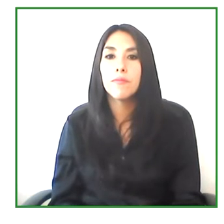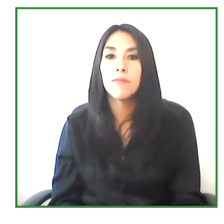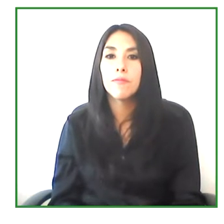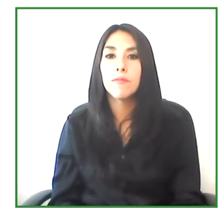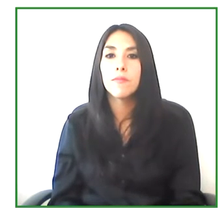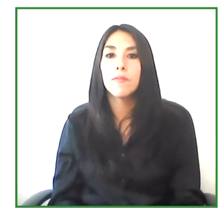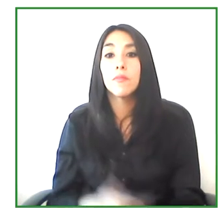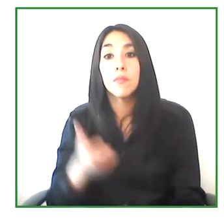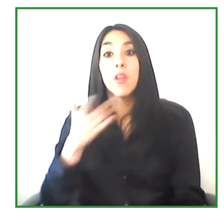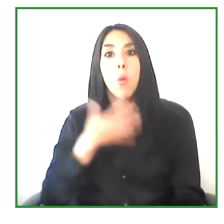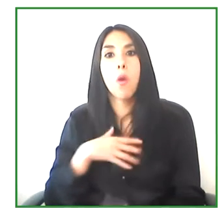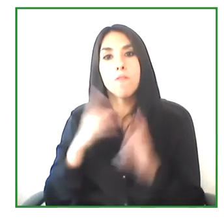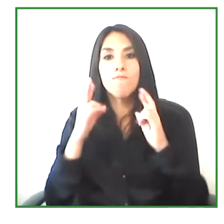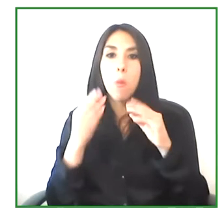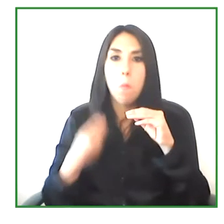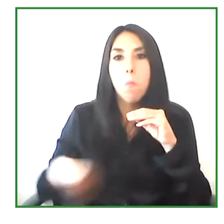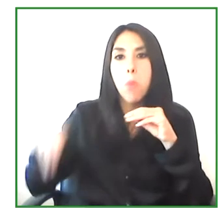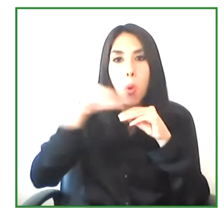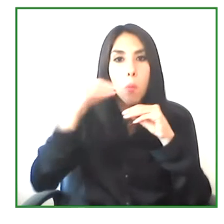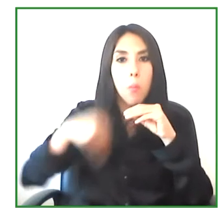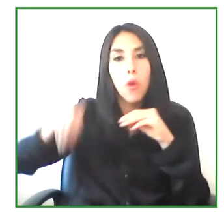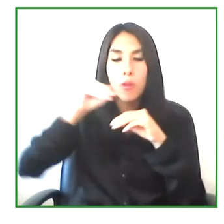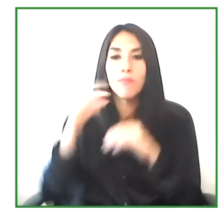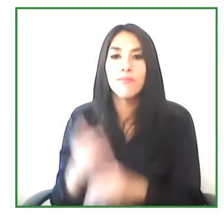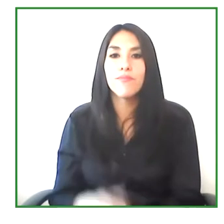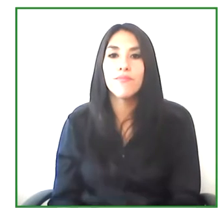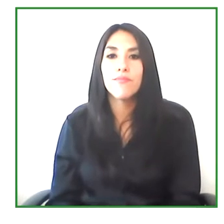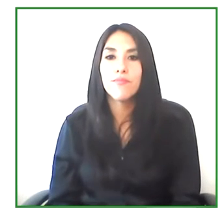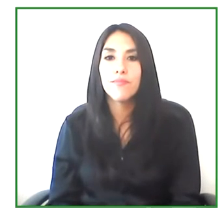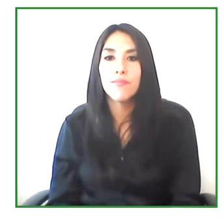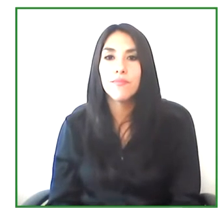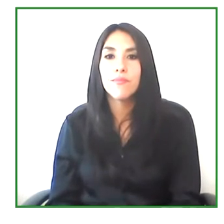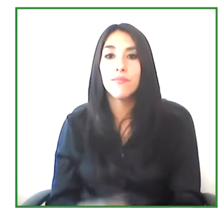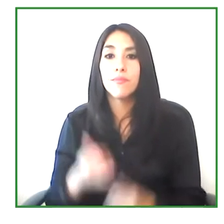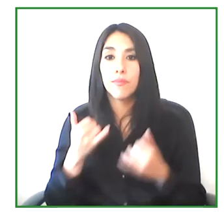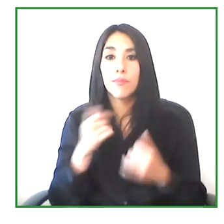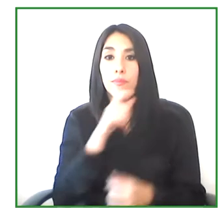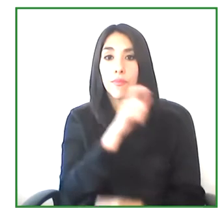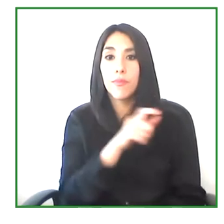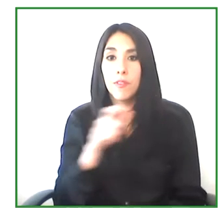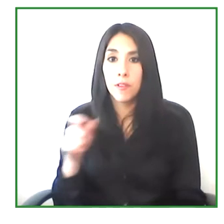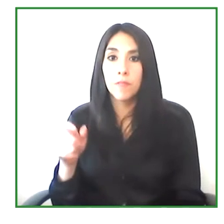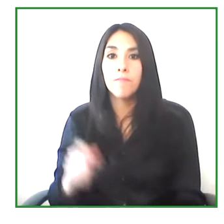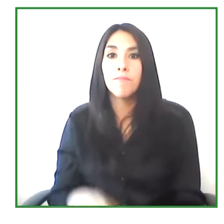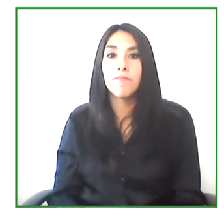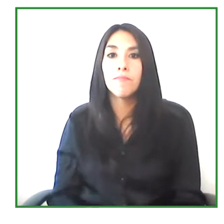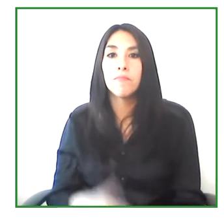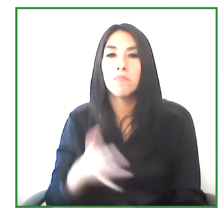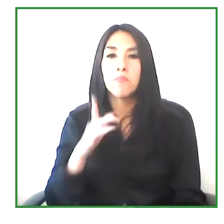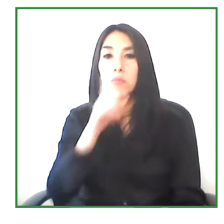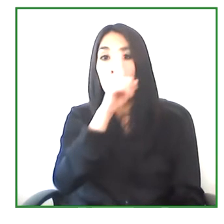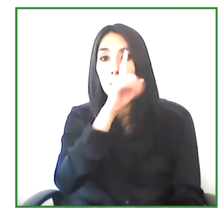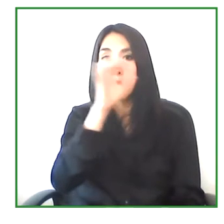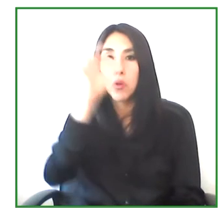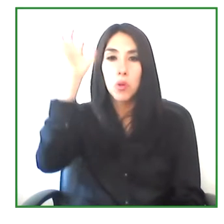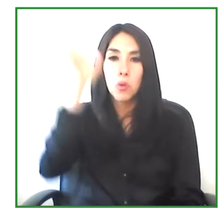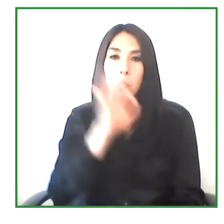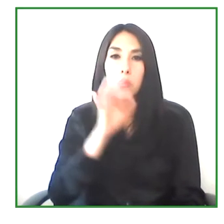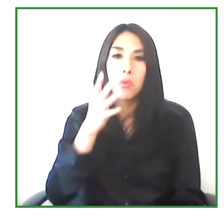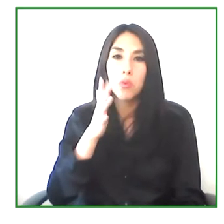But out of these users, out of this of these universe of users, high percentage of them